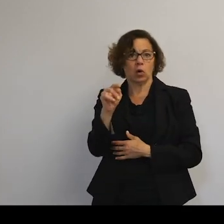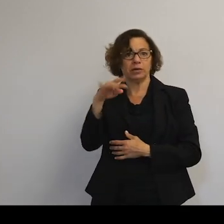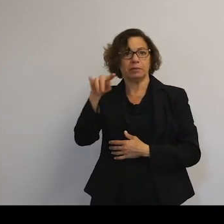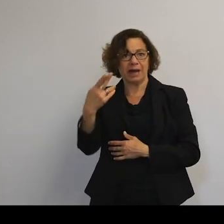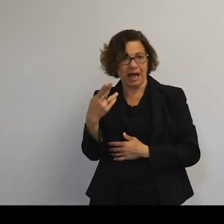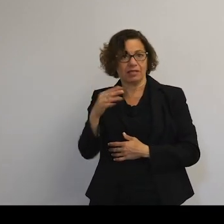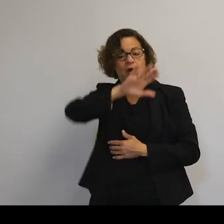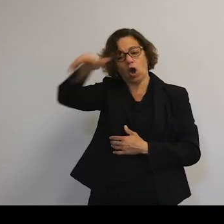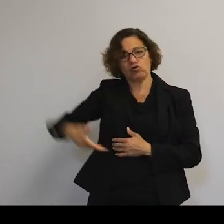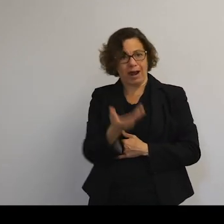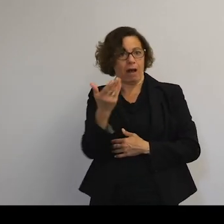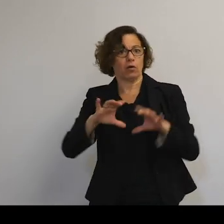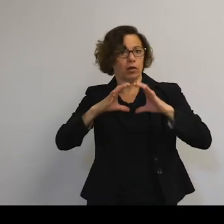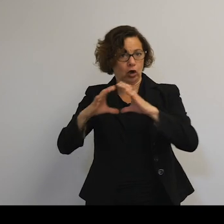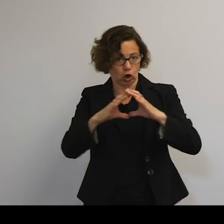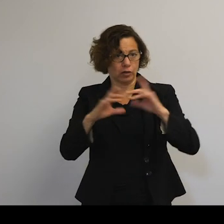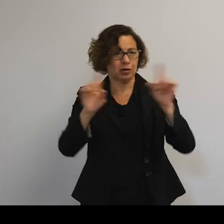So lots to take into account of different things